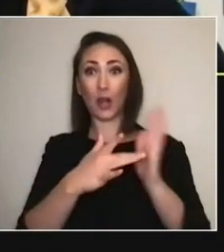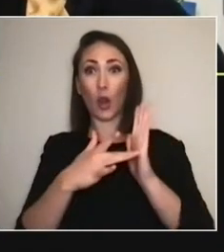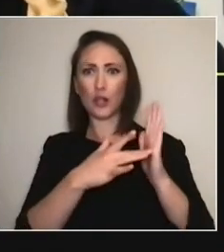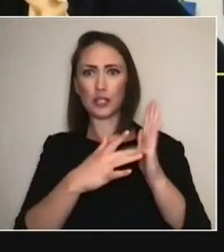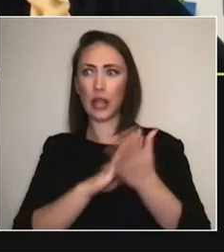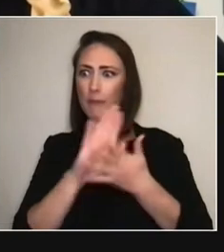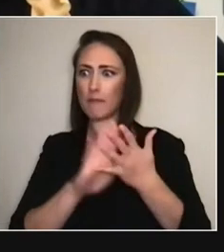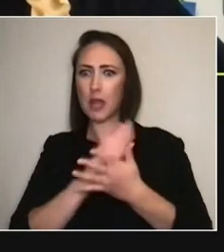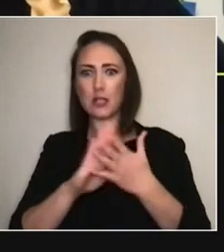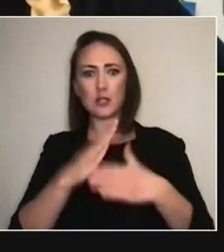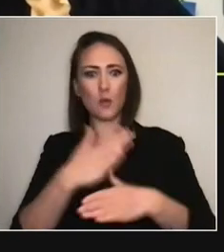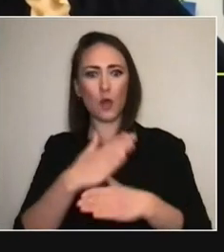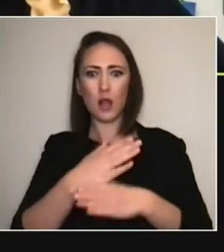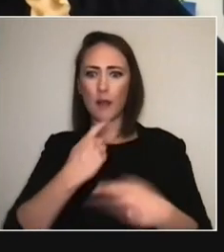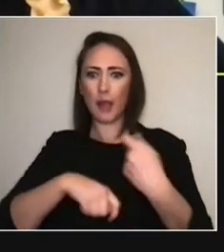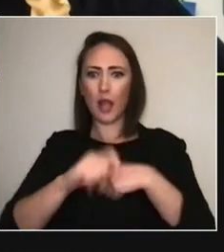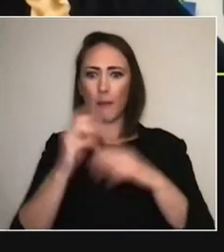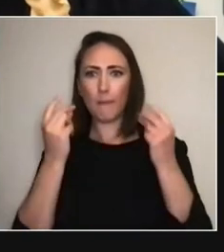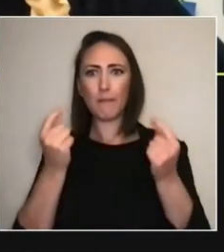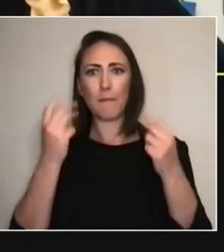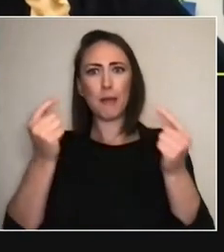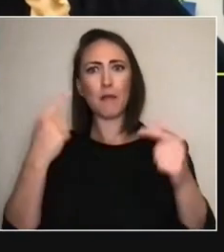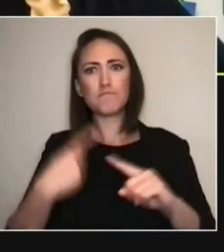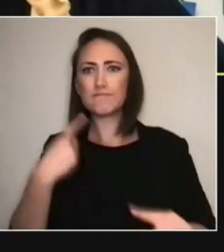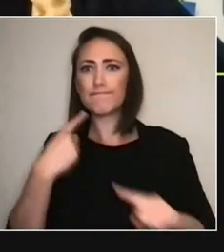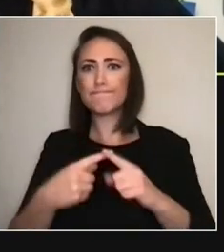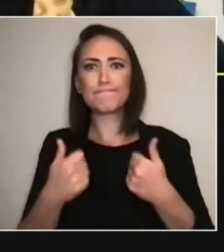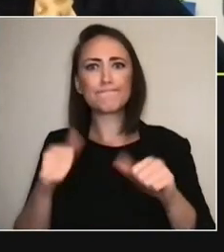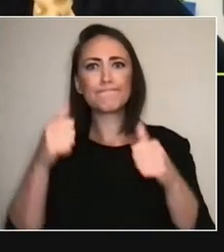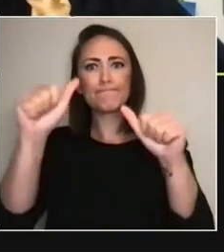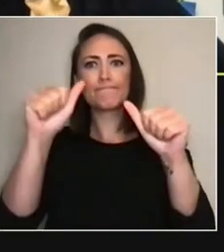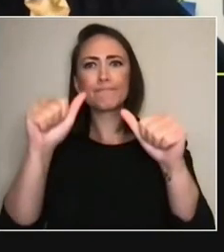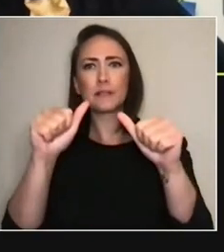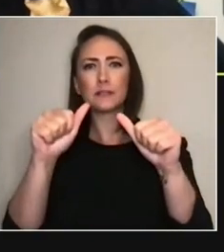and kind of is this great problem-solver.